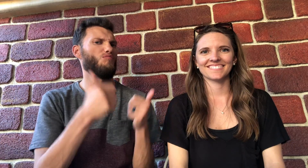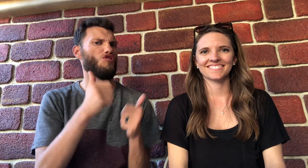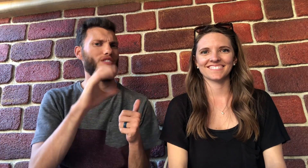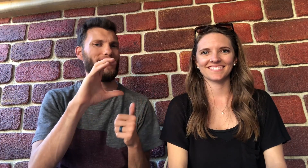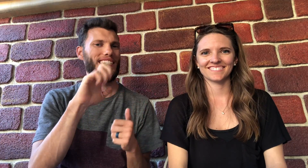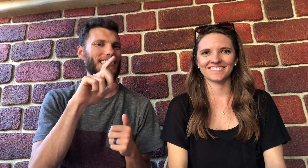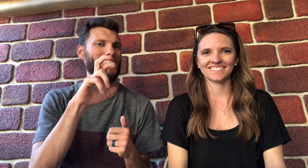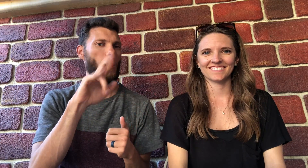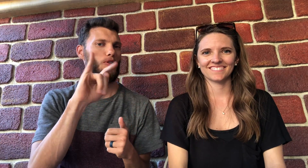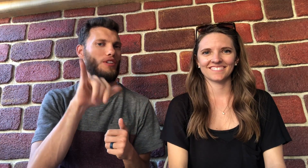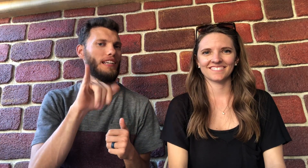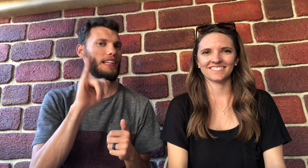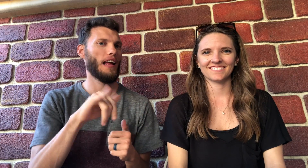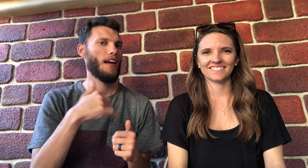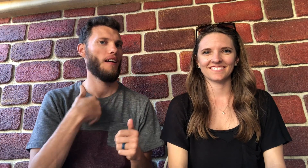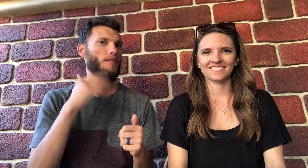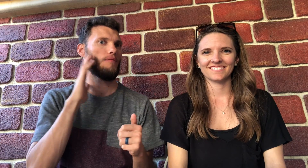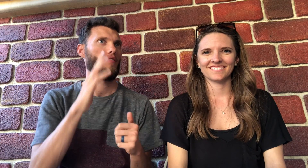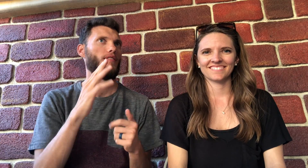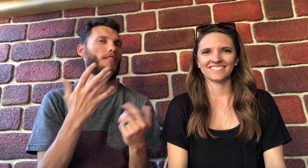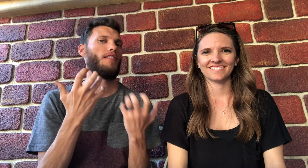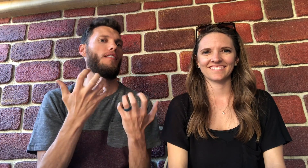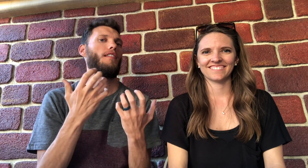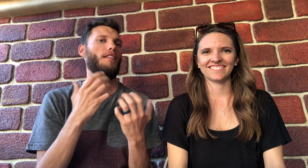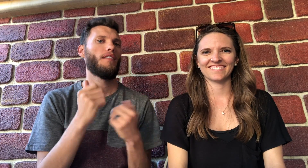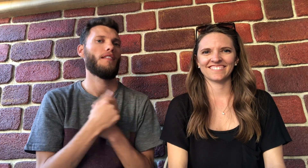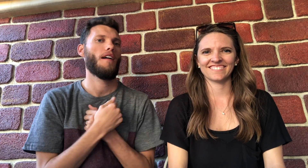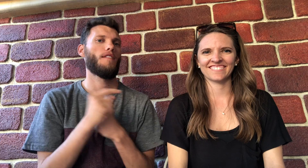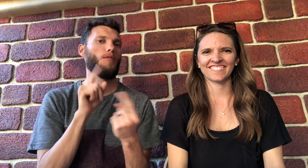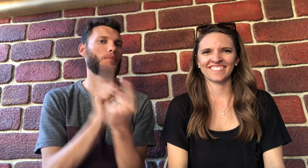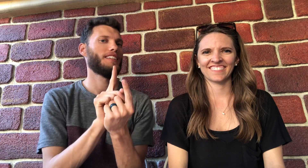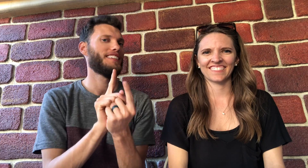Which celebrity would I love to meet?